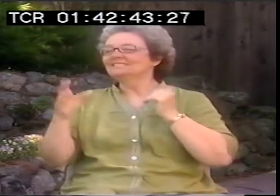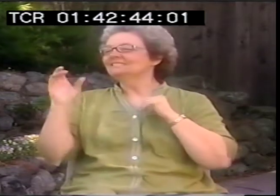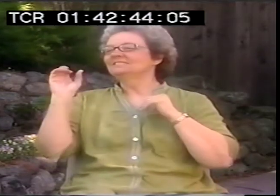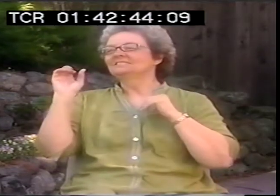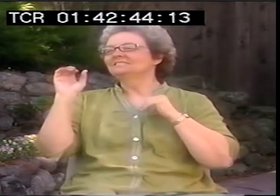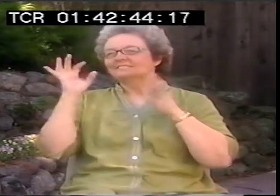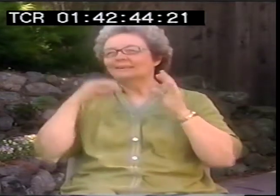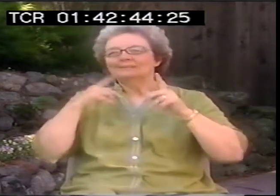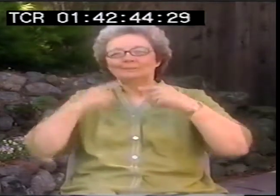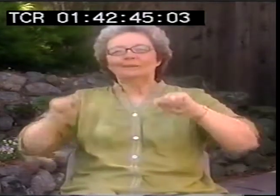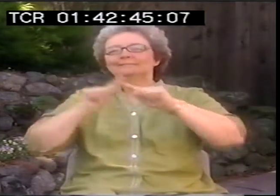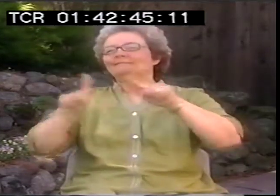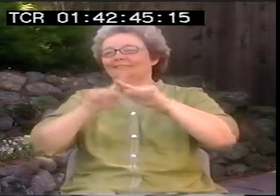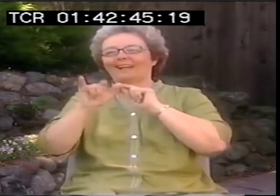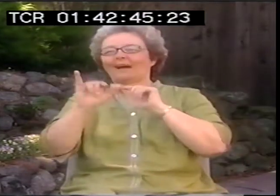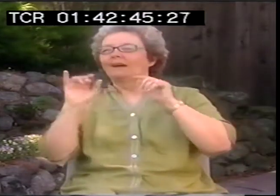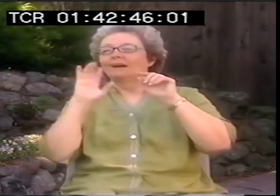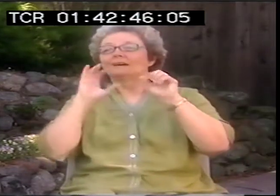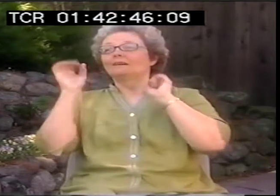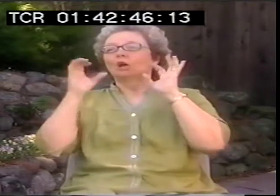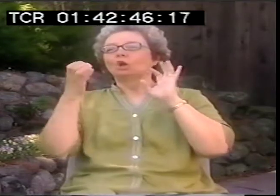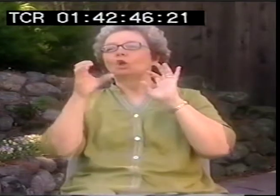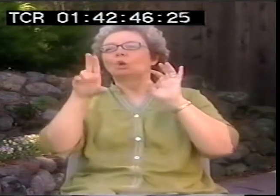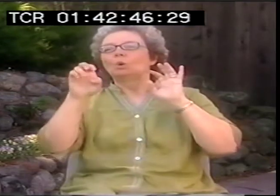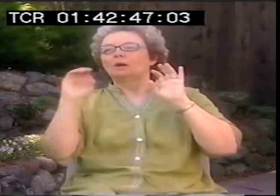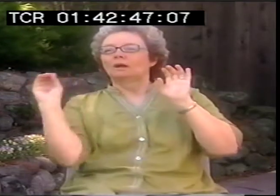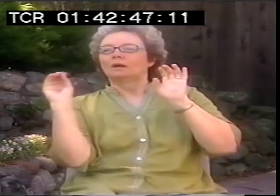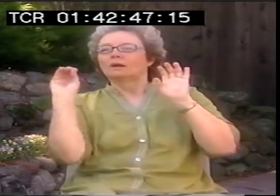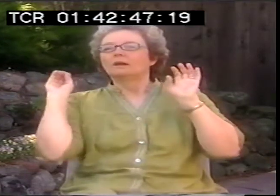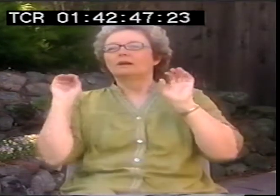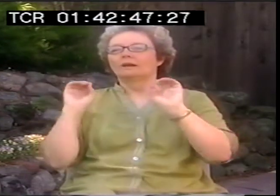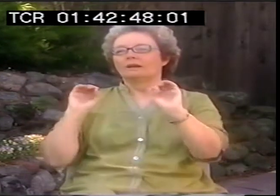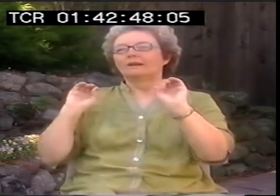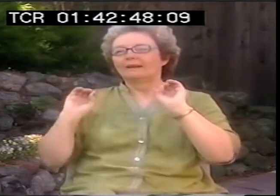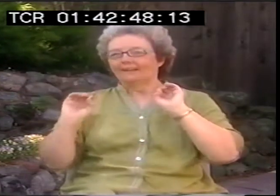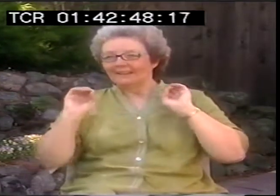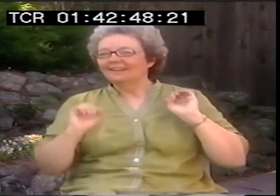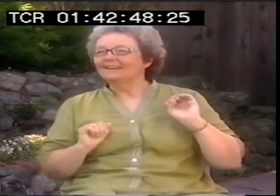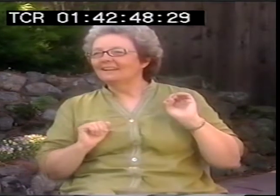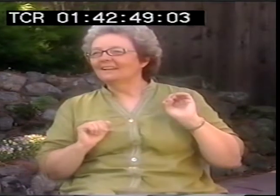I've tried different methods. You know, sometimes you can have somebody just give vocal cues or English cues.